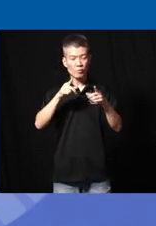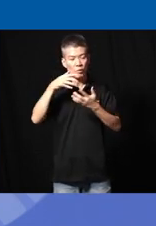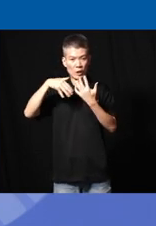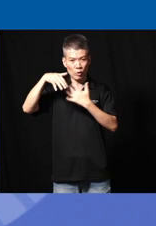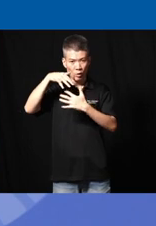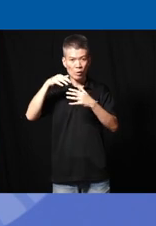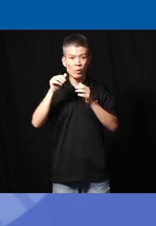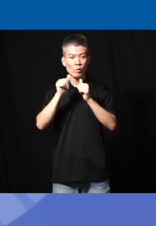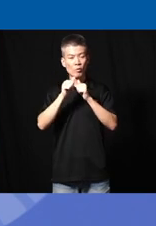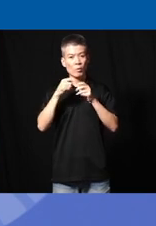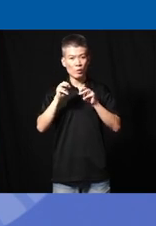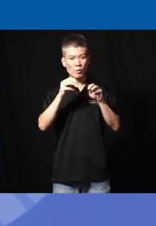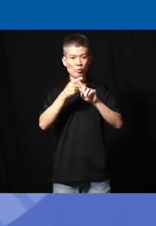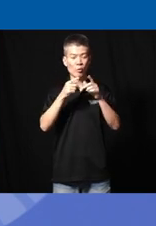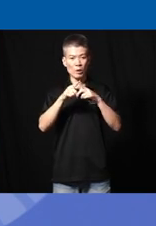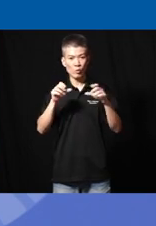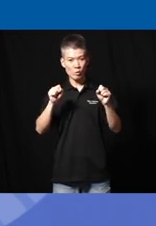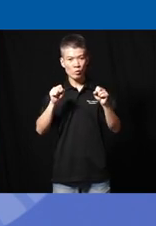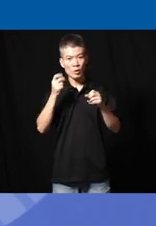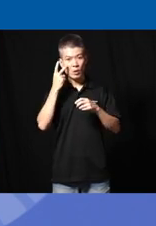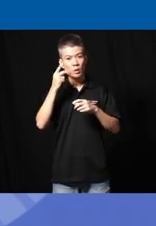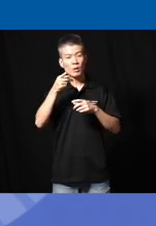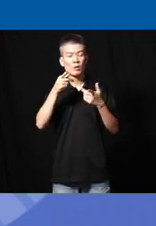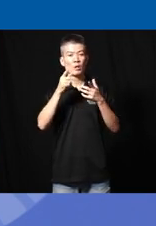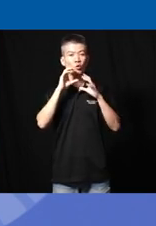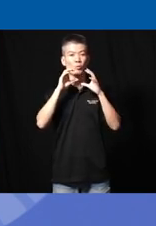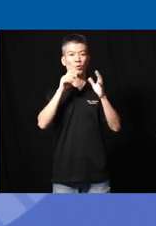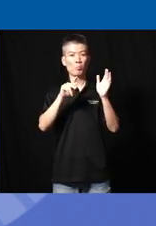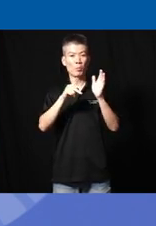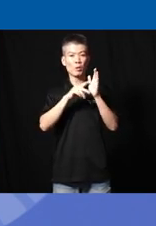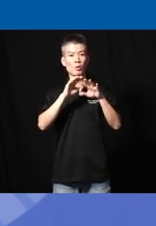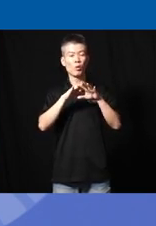and with methodologies from Linguistics I look at the communication patterns on a micro scale